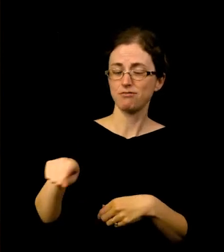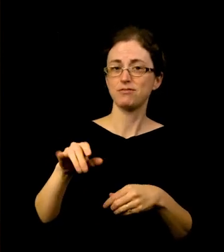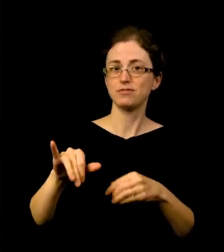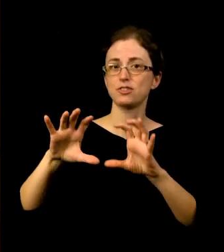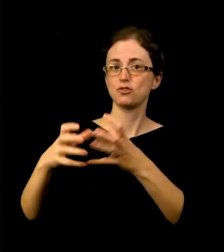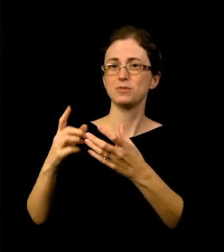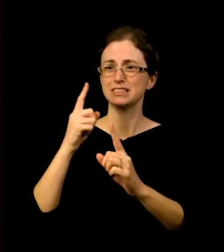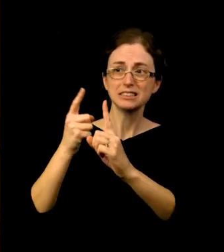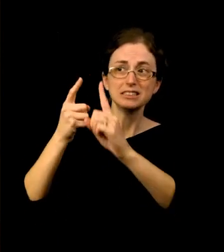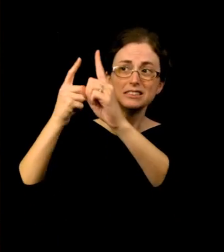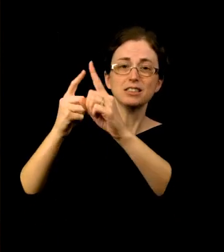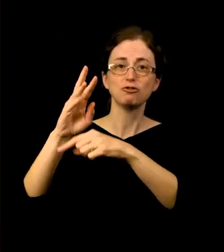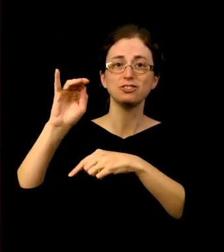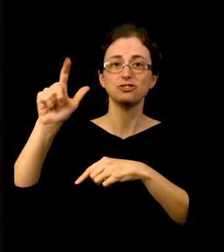I know because I’m on the equity team.